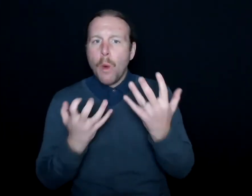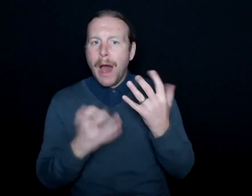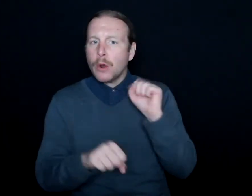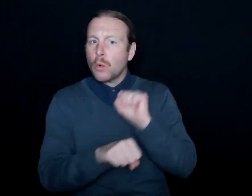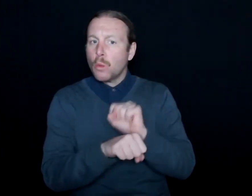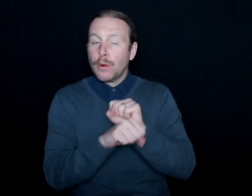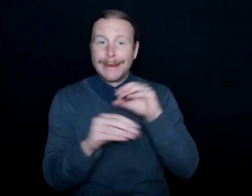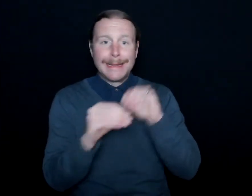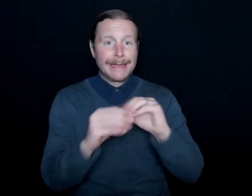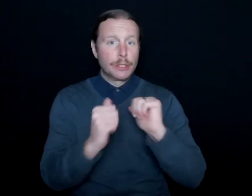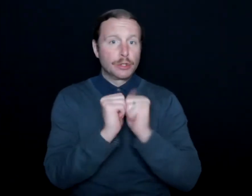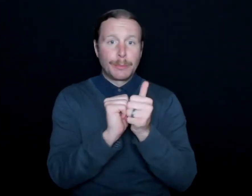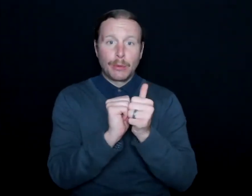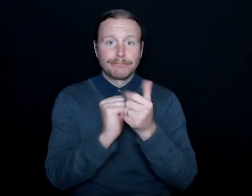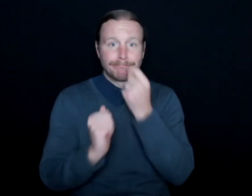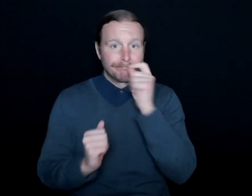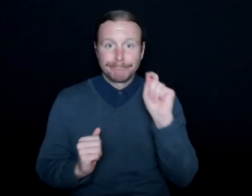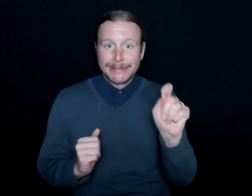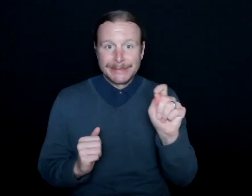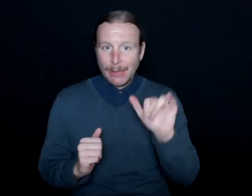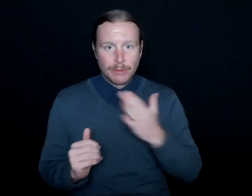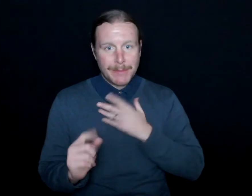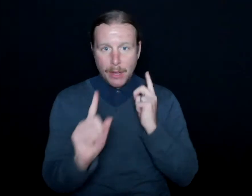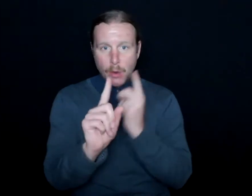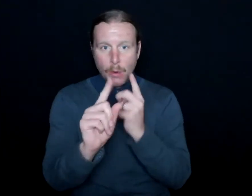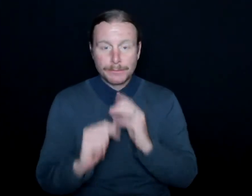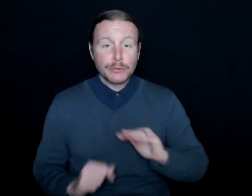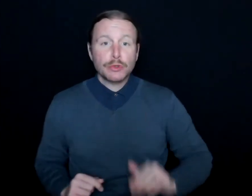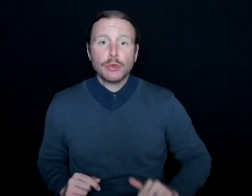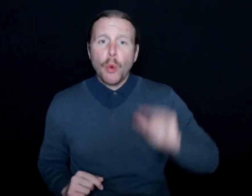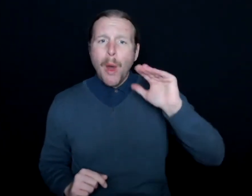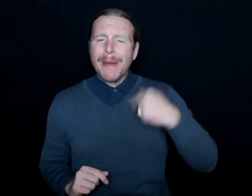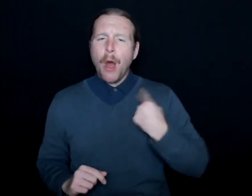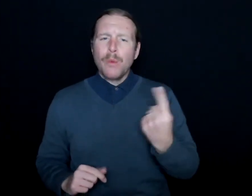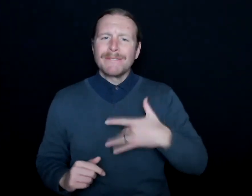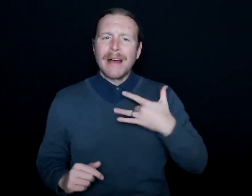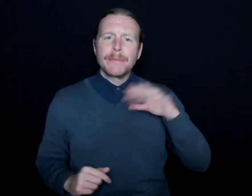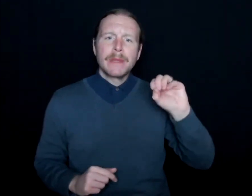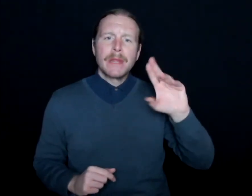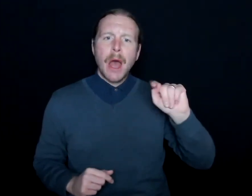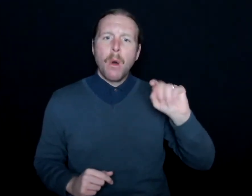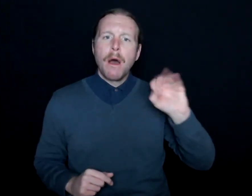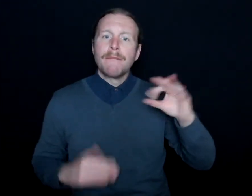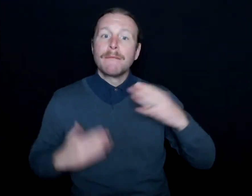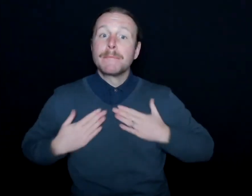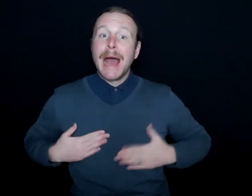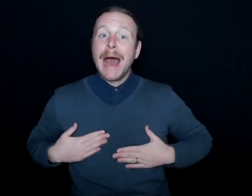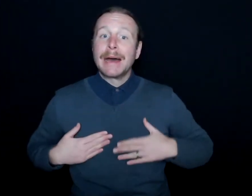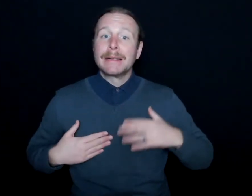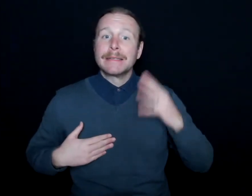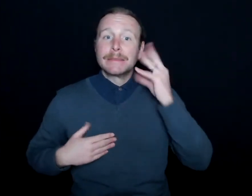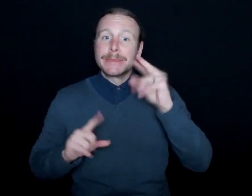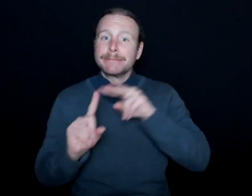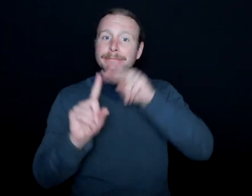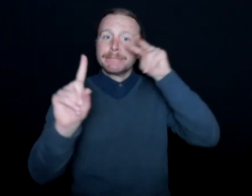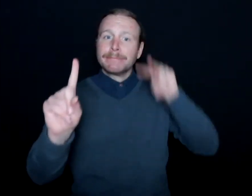And like I said, growing up, it was an out-of-body experience. I thought athletes were gods, like Greek gods that